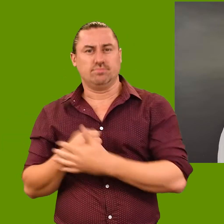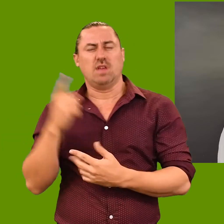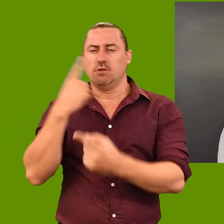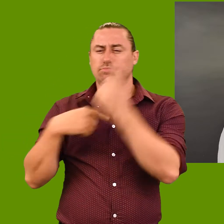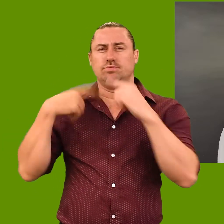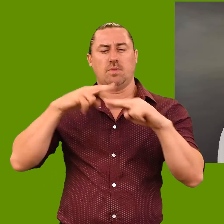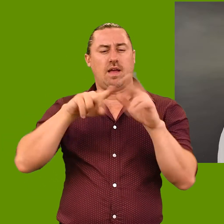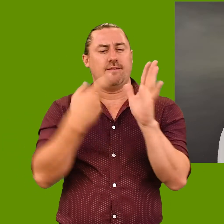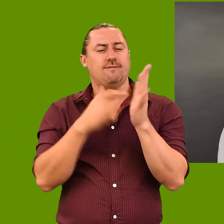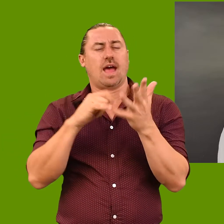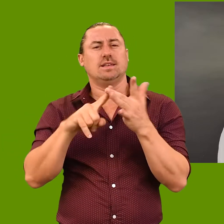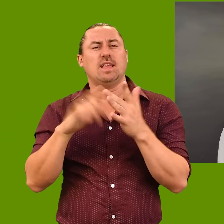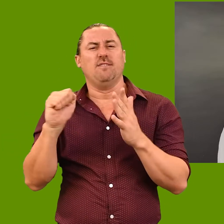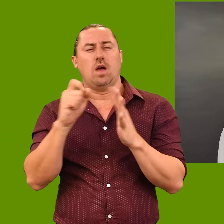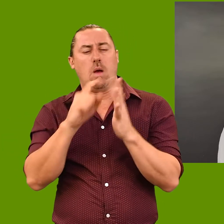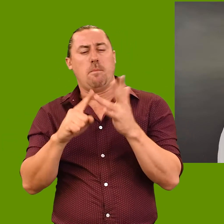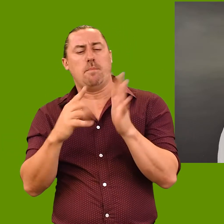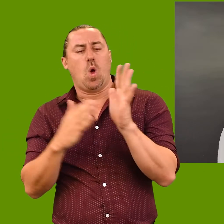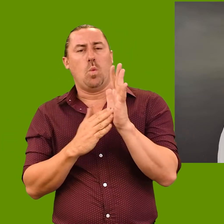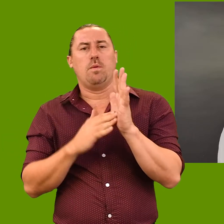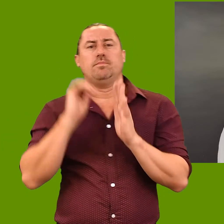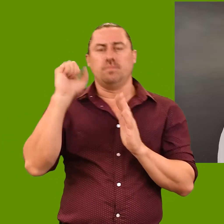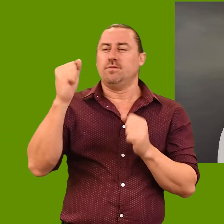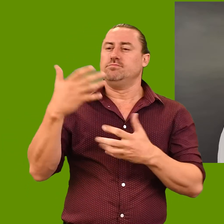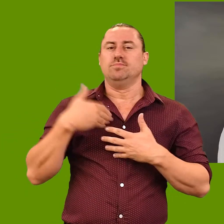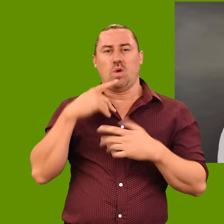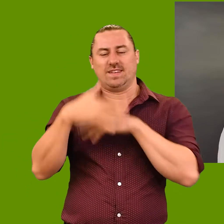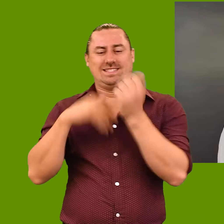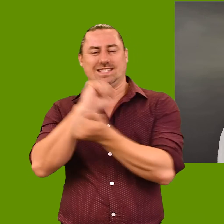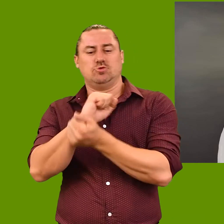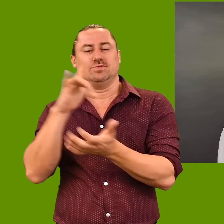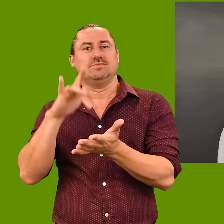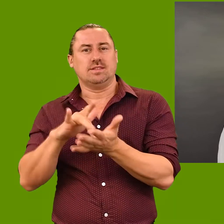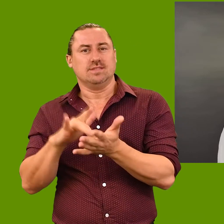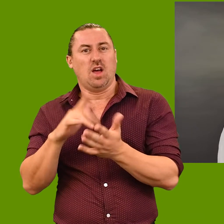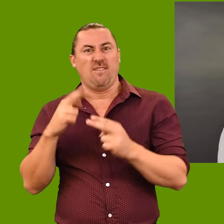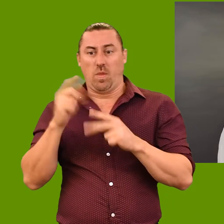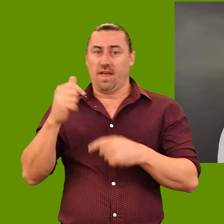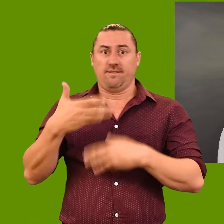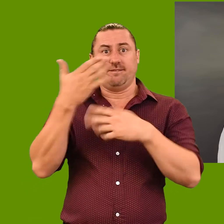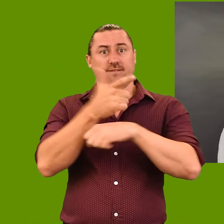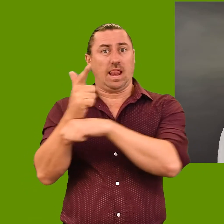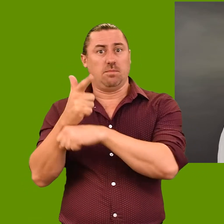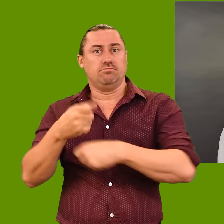Boochani recited in Farsi a poem he wrote about the detention centre for the film’s